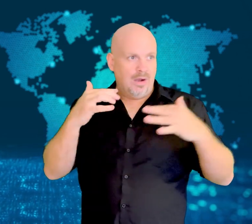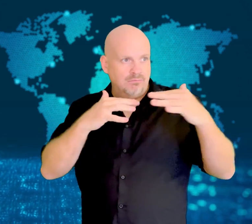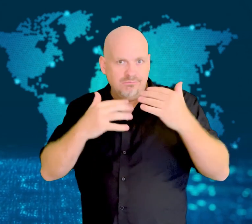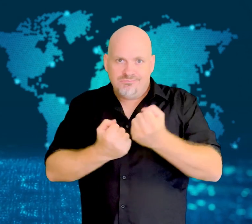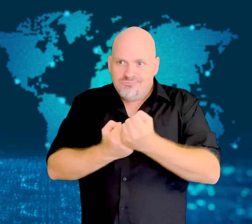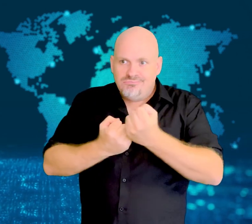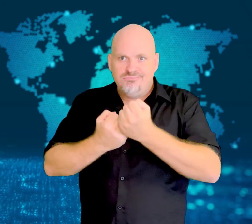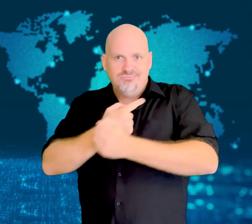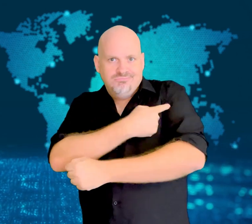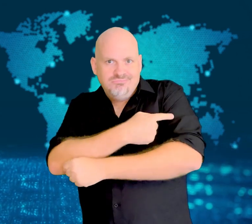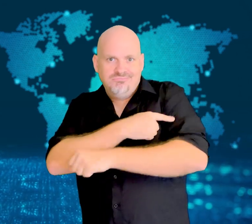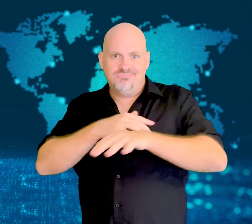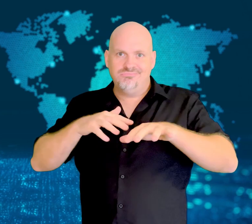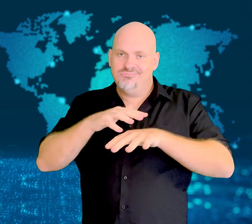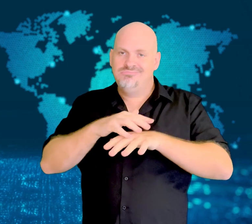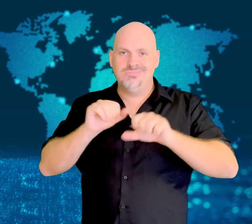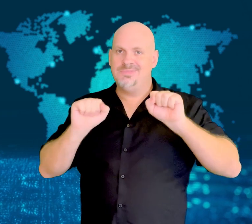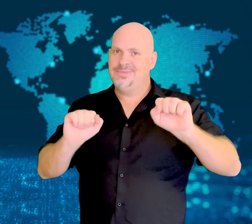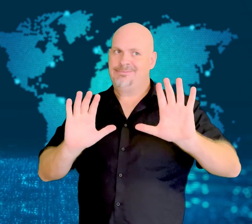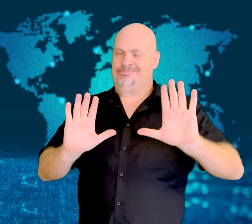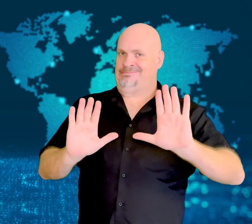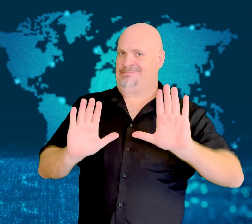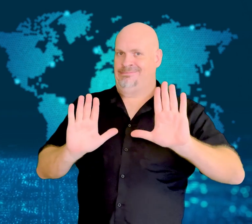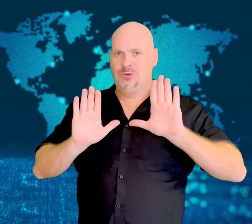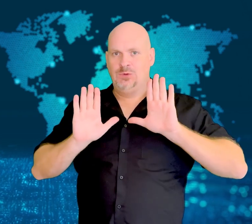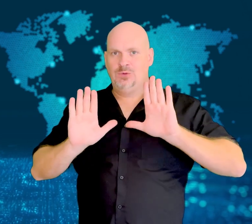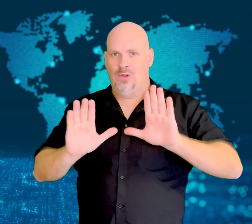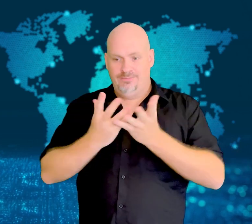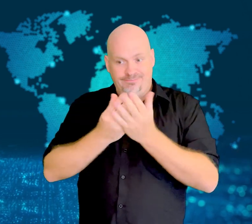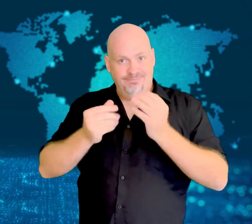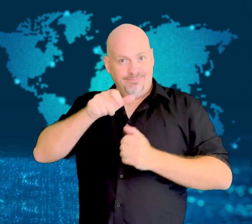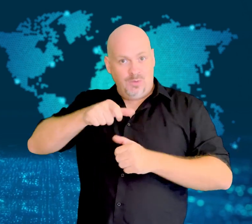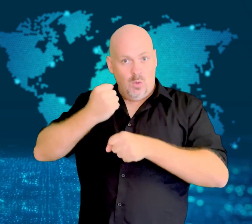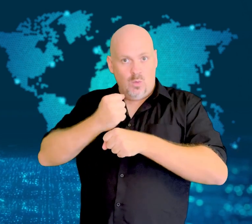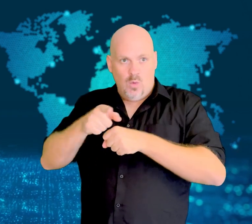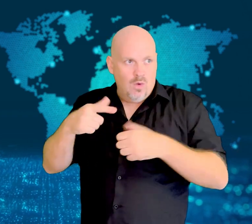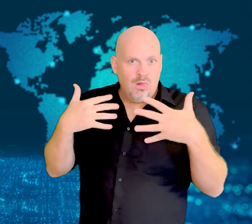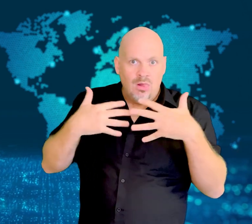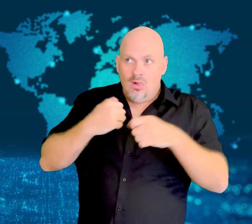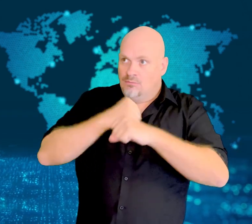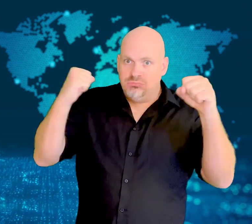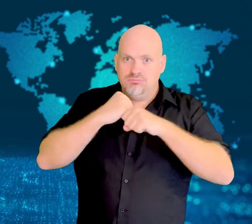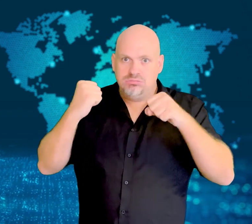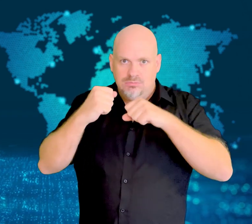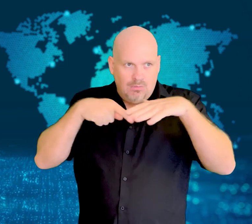they needed to pause its workers' fieldwork as aid workers were